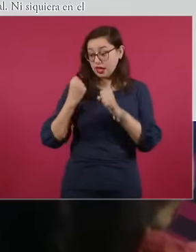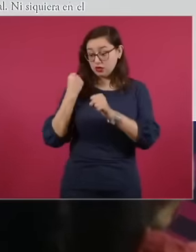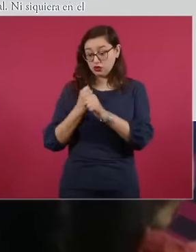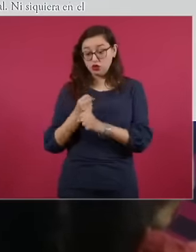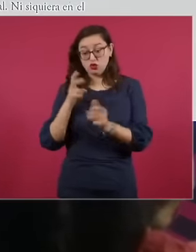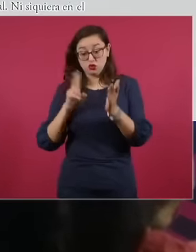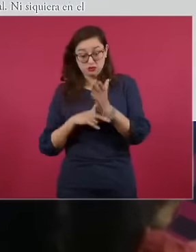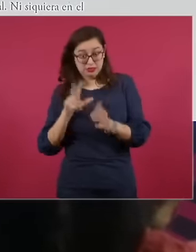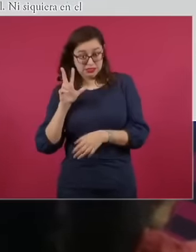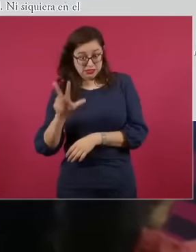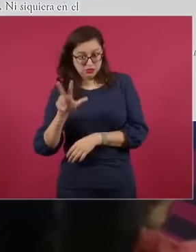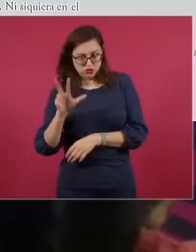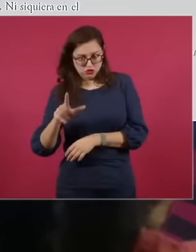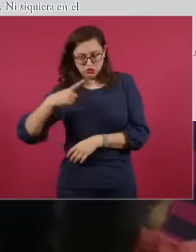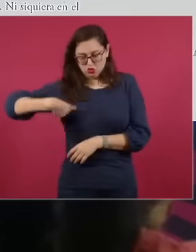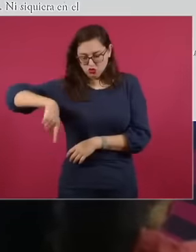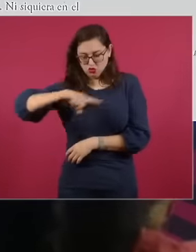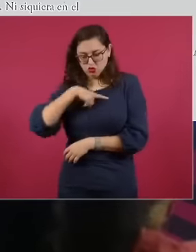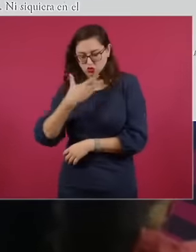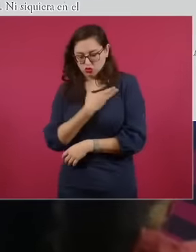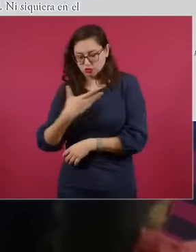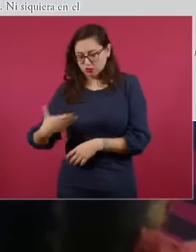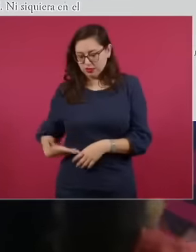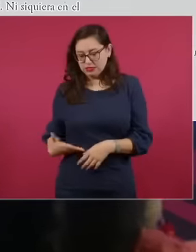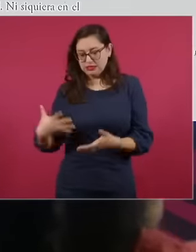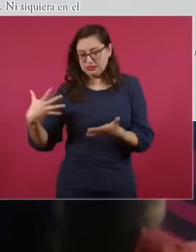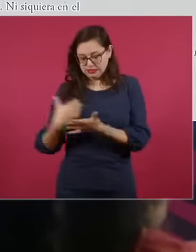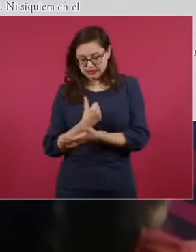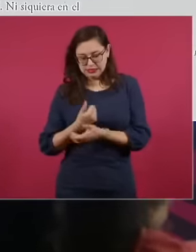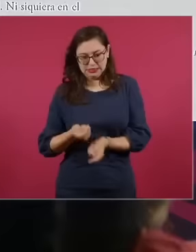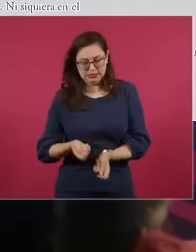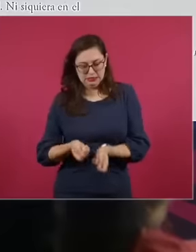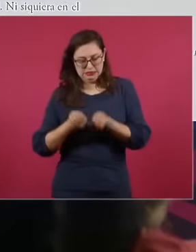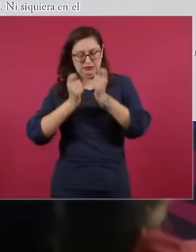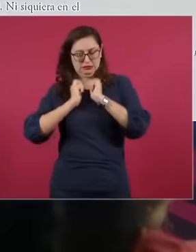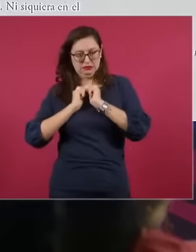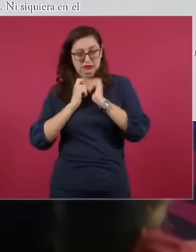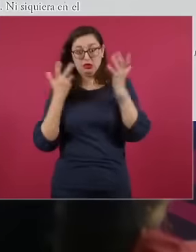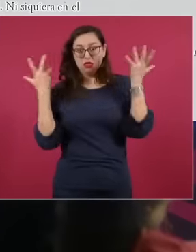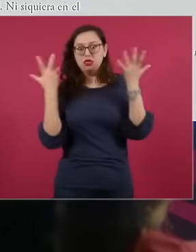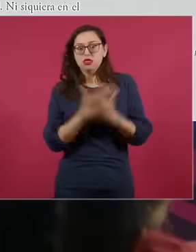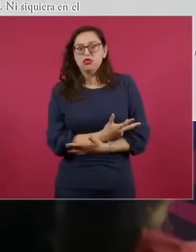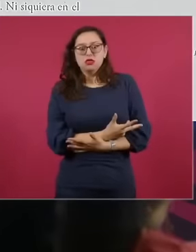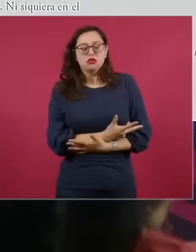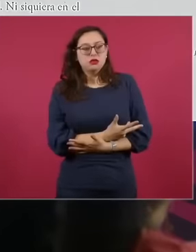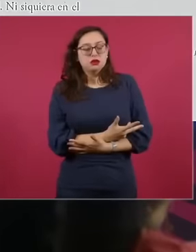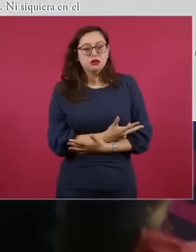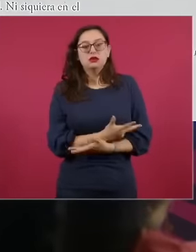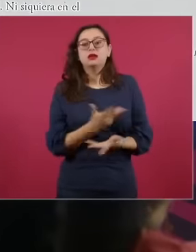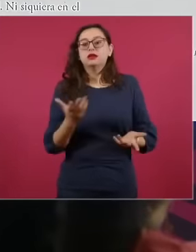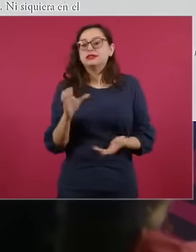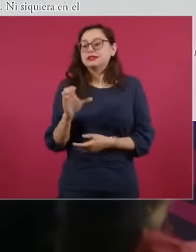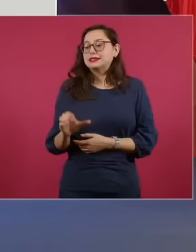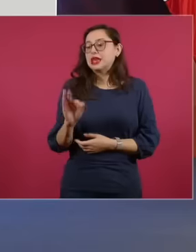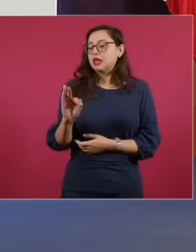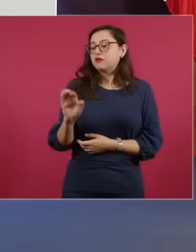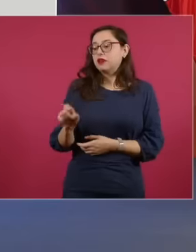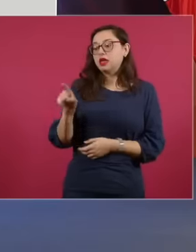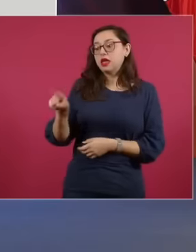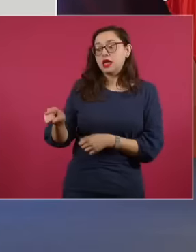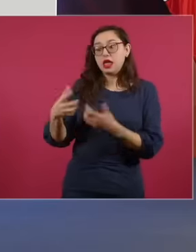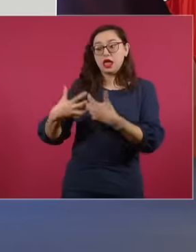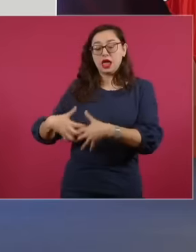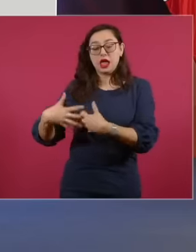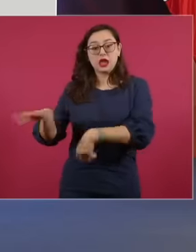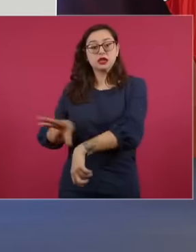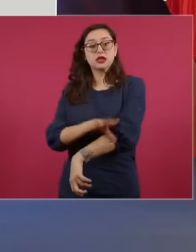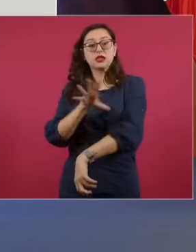this they advanced so much in privatization that the federal commission was only generating